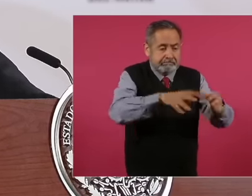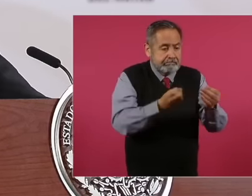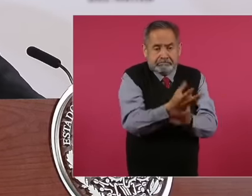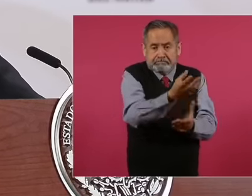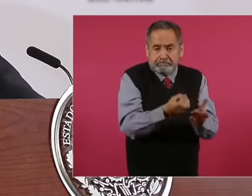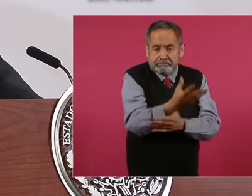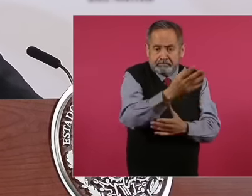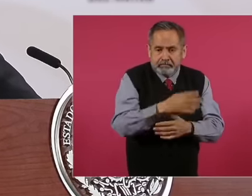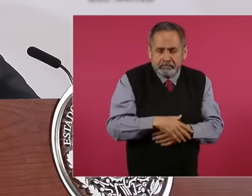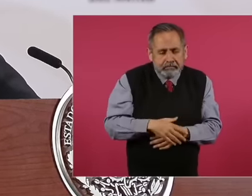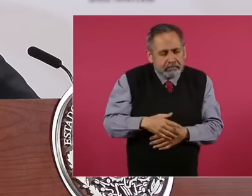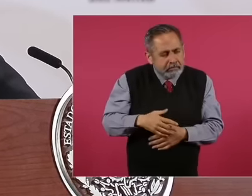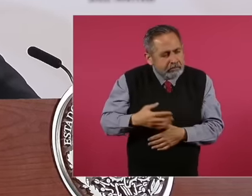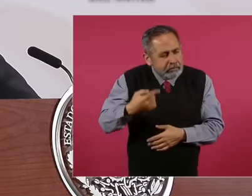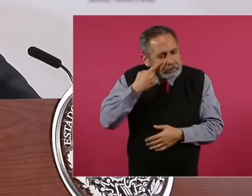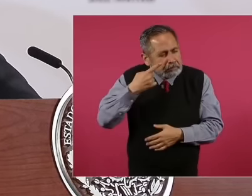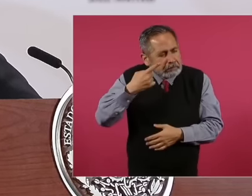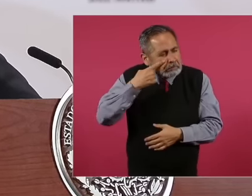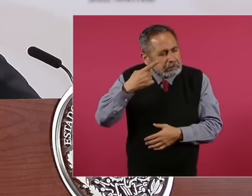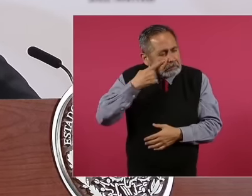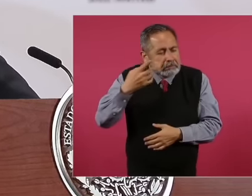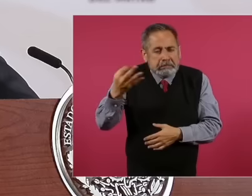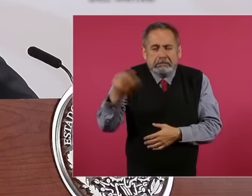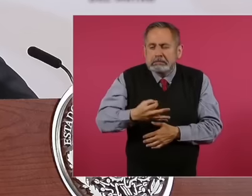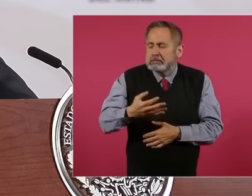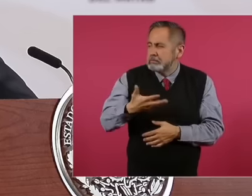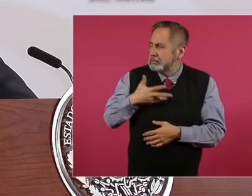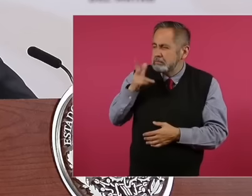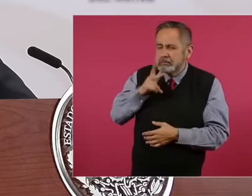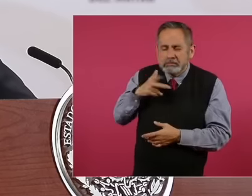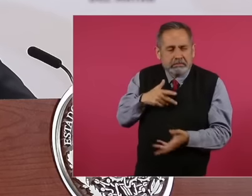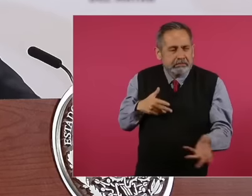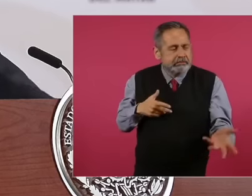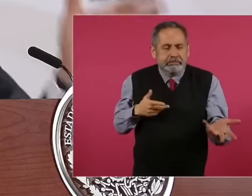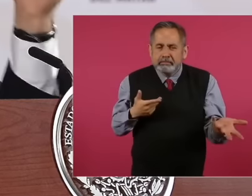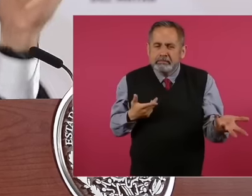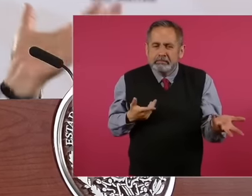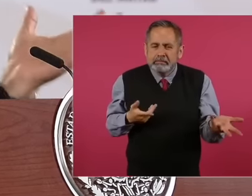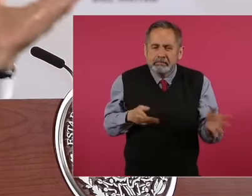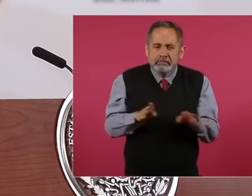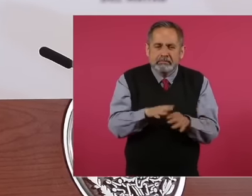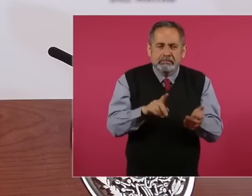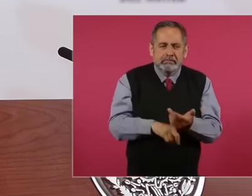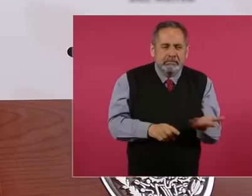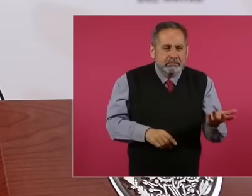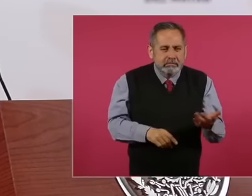proven that there are more alleged